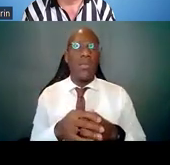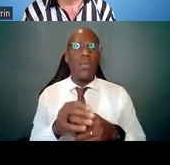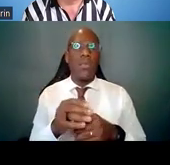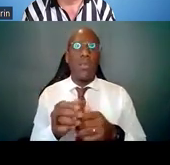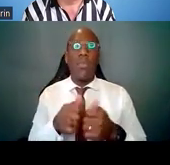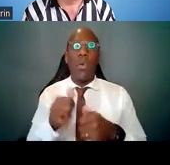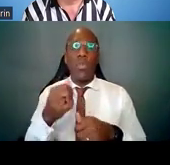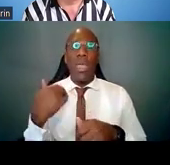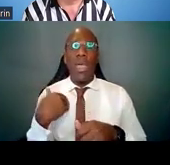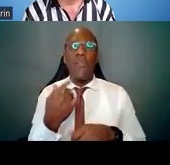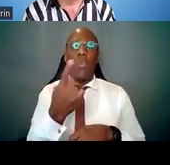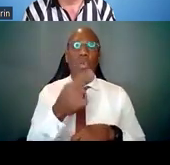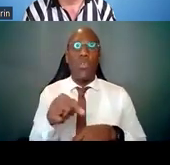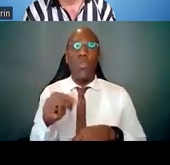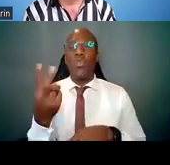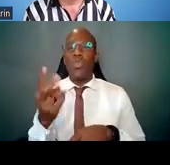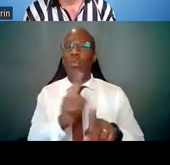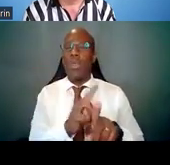So we're going to go ahead and close that poll.